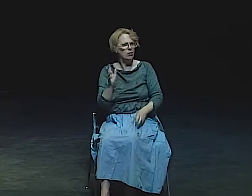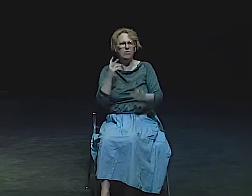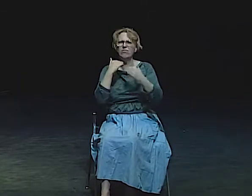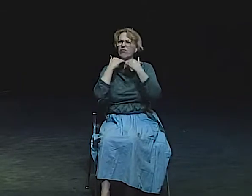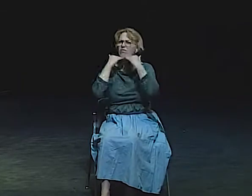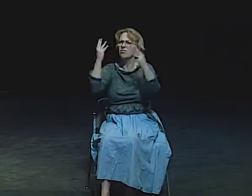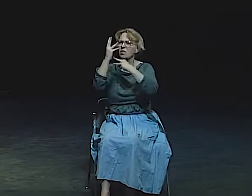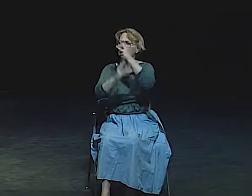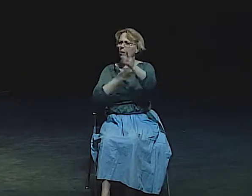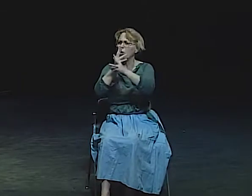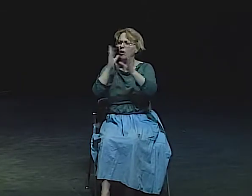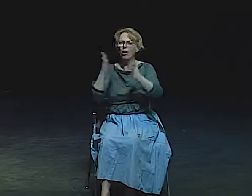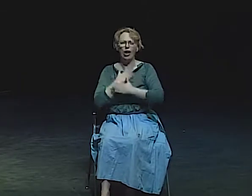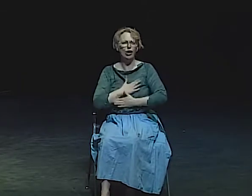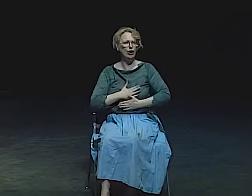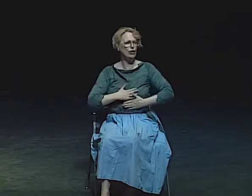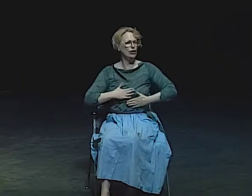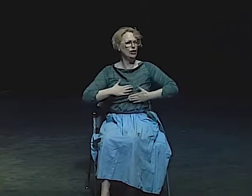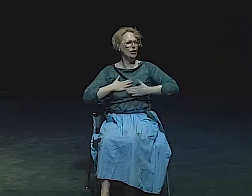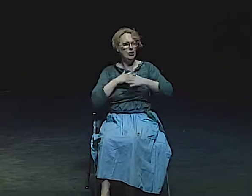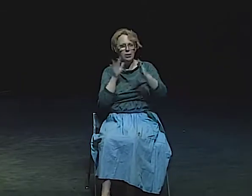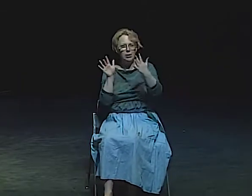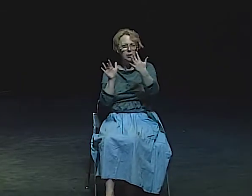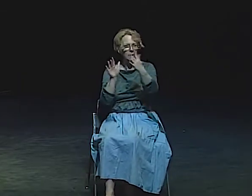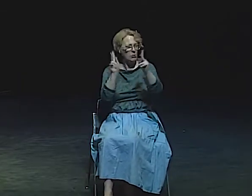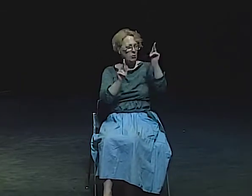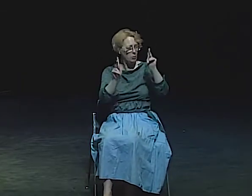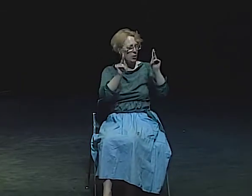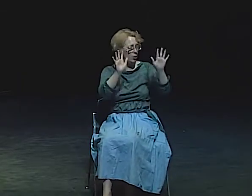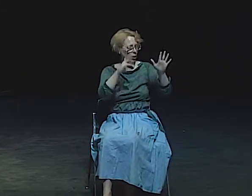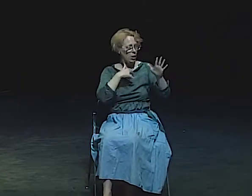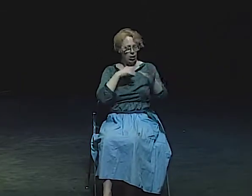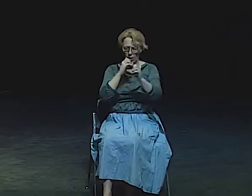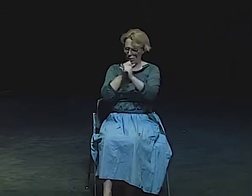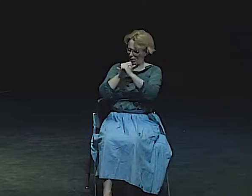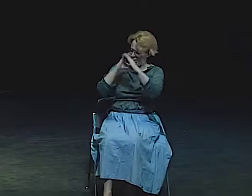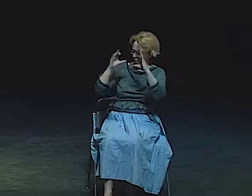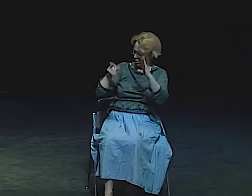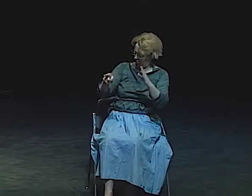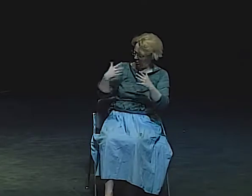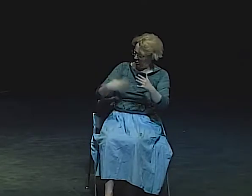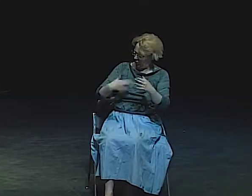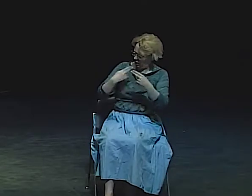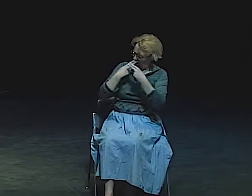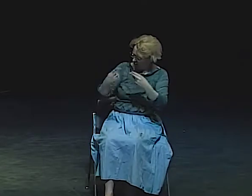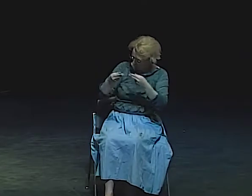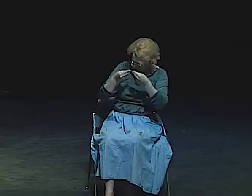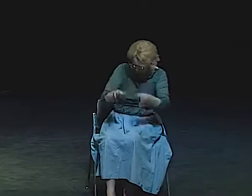SHE HAD GONE THROUGH PAIN AND GOTTEN HER INNOCENCE BACK. AND SHE SEEMED TO ENJOY THE WORLD